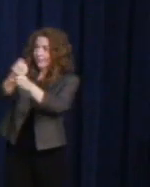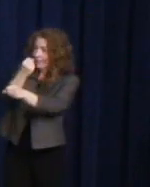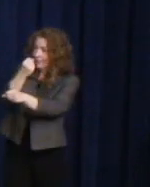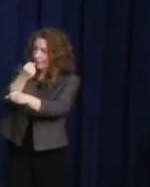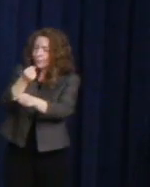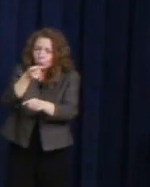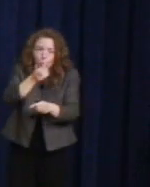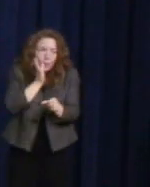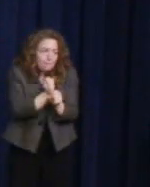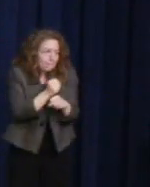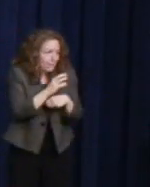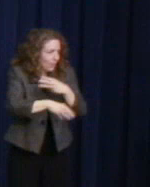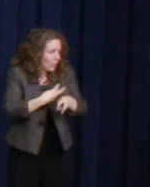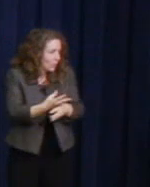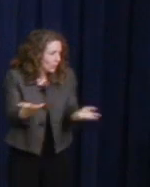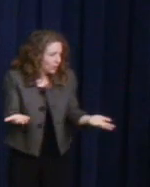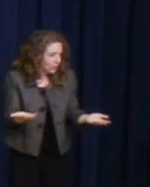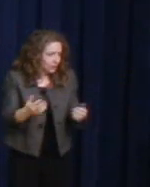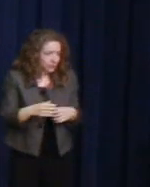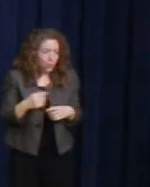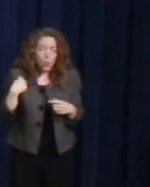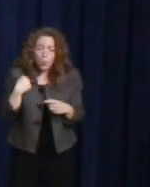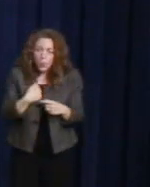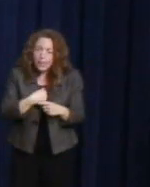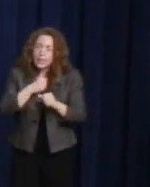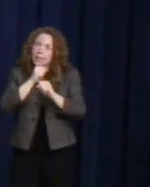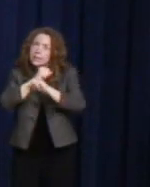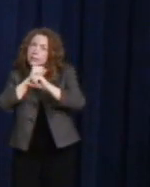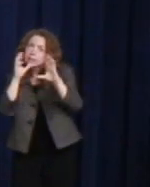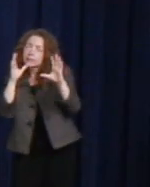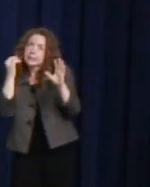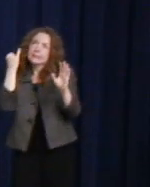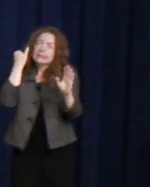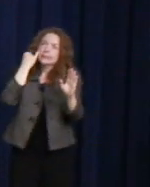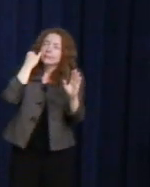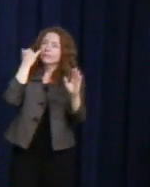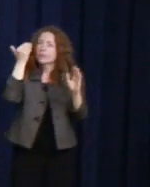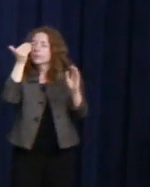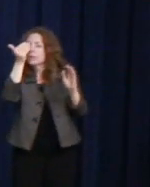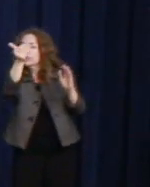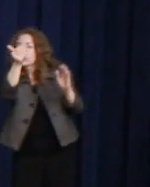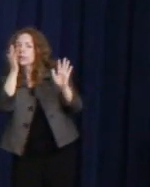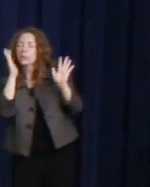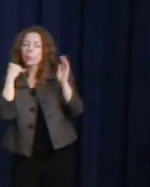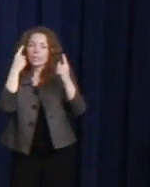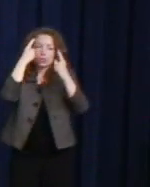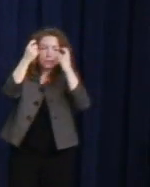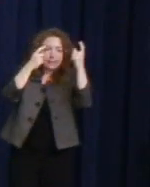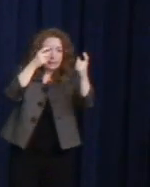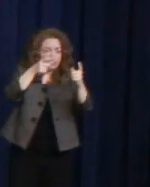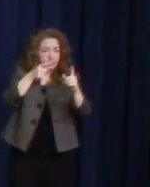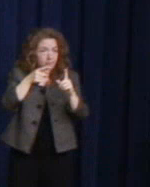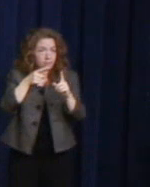We all dream of a world in which the promise made in the Declaration of Independence --